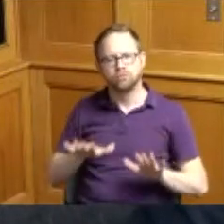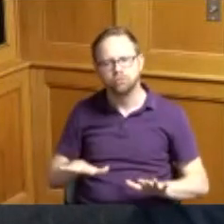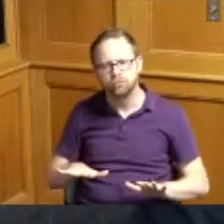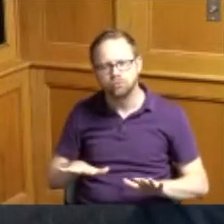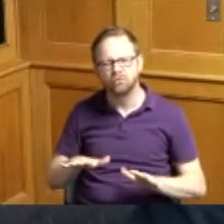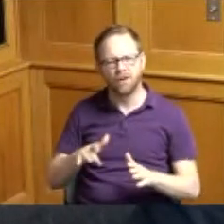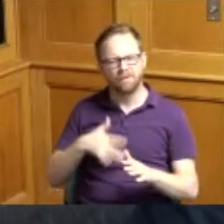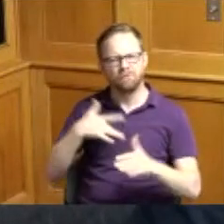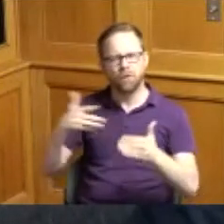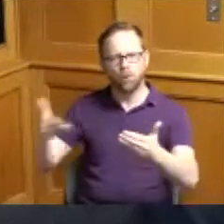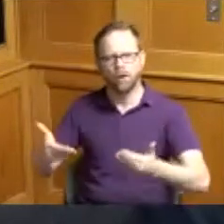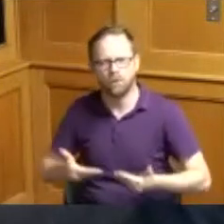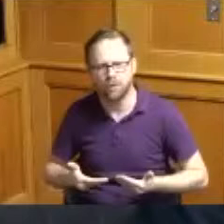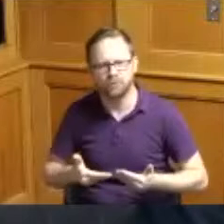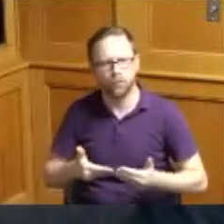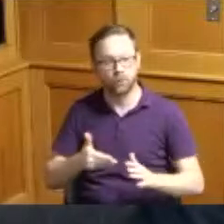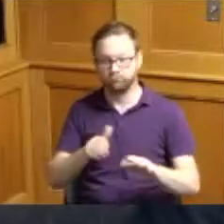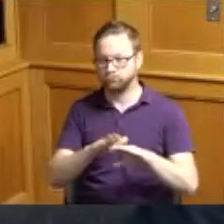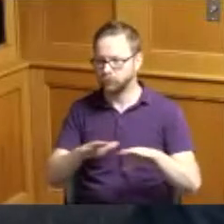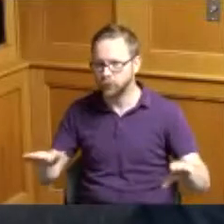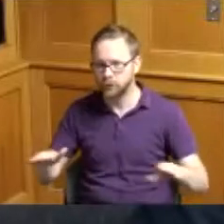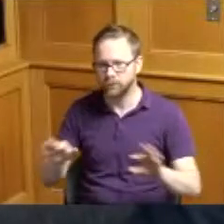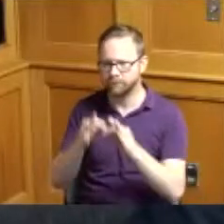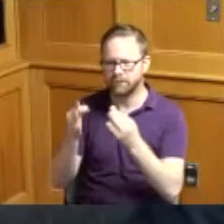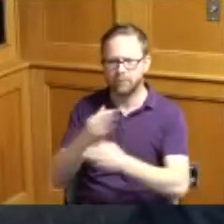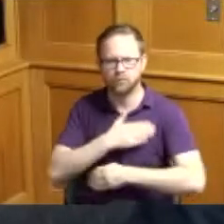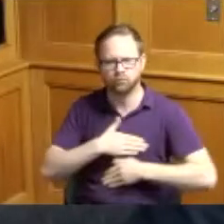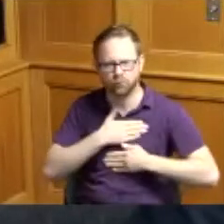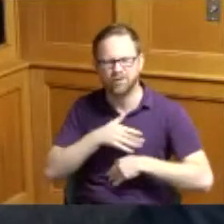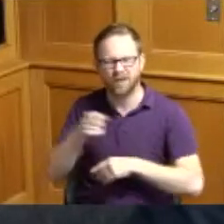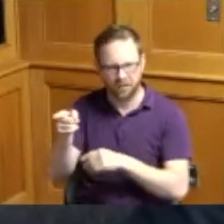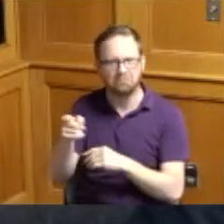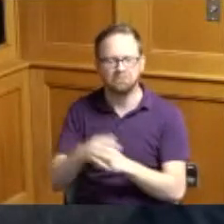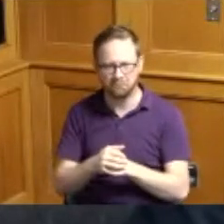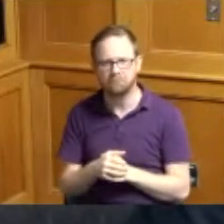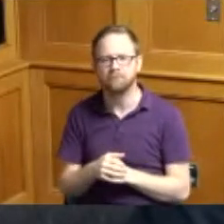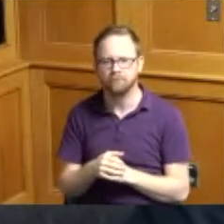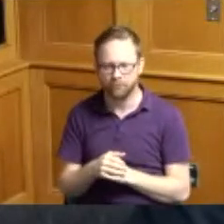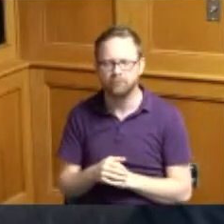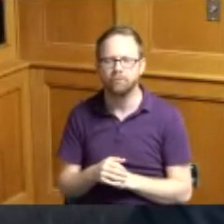are down there and the families that are putting their kids in in care there and it's this nice